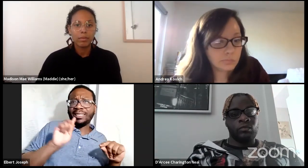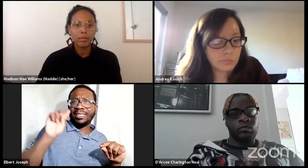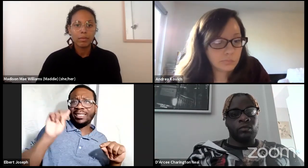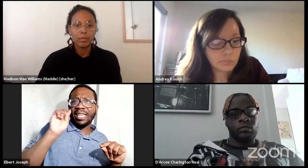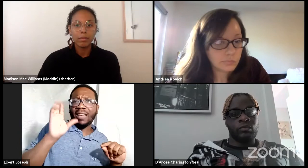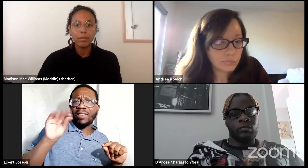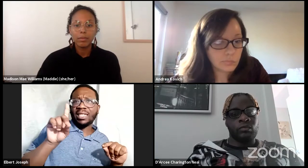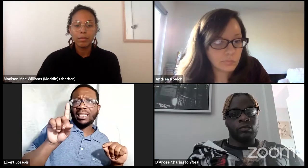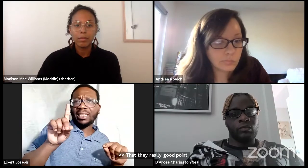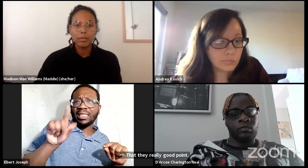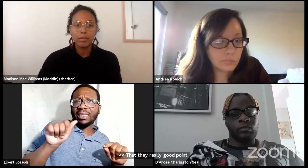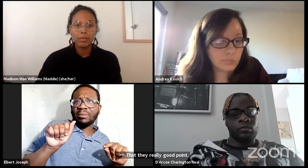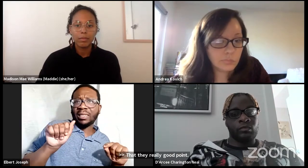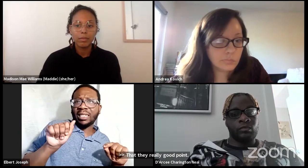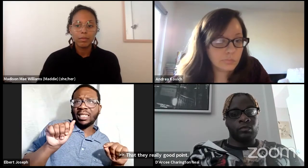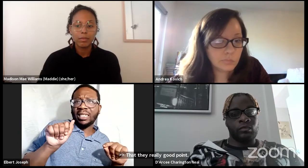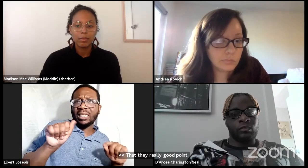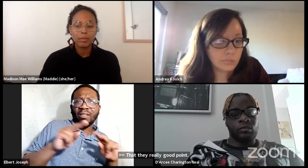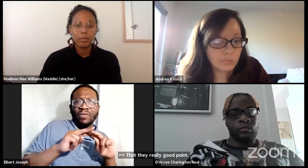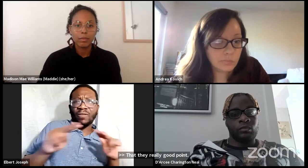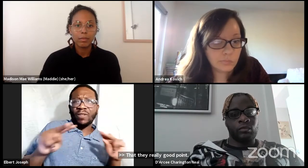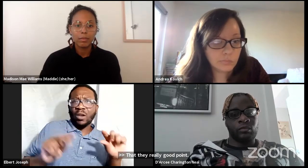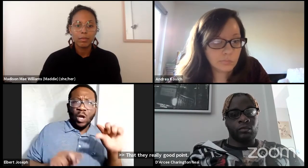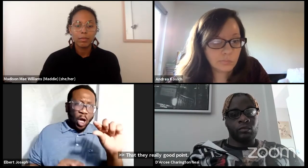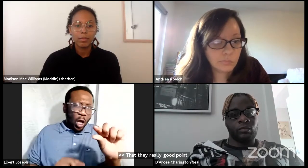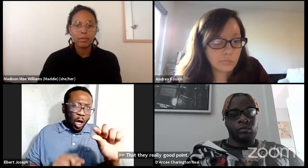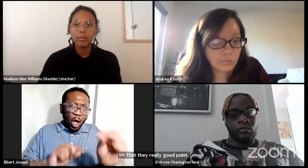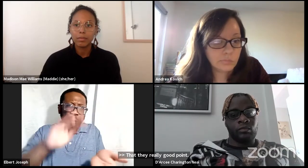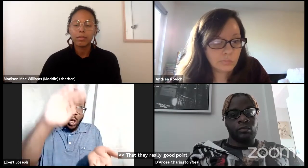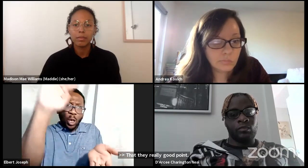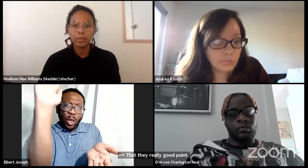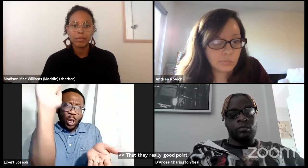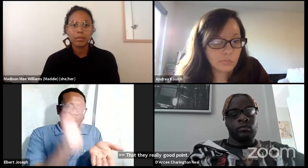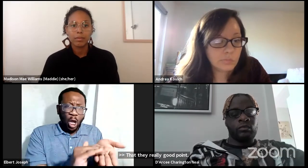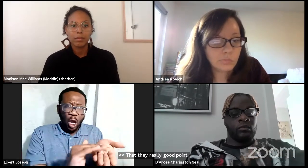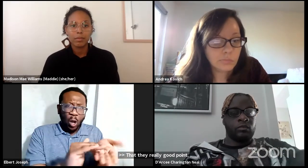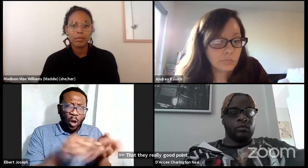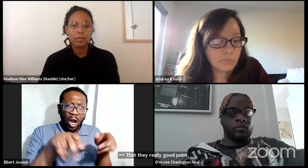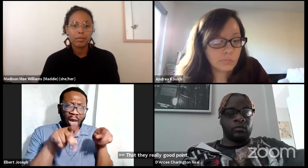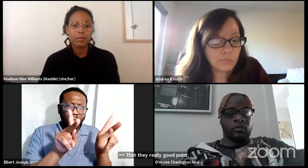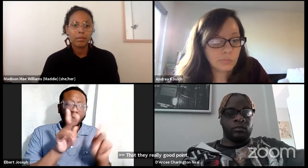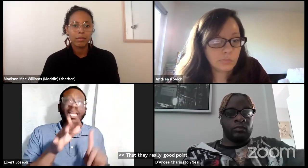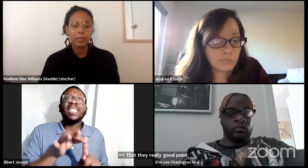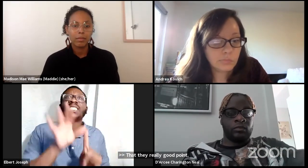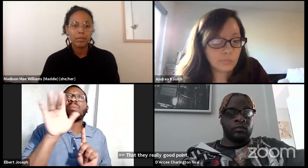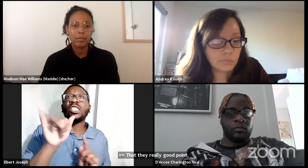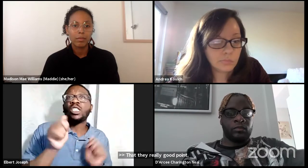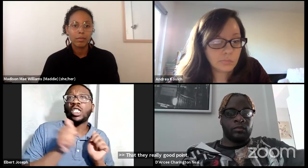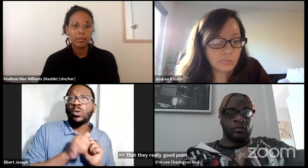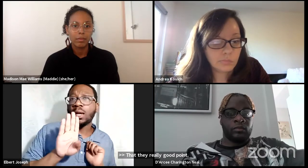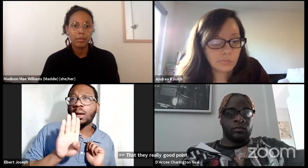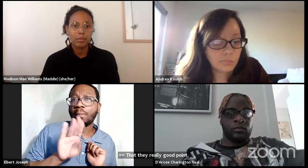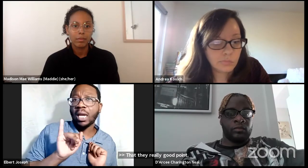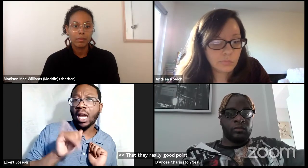However, you can tell the individuals with disabilities and deaf individuals are very low in terms of numbers